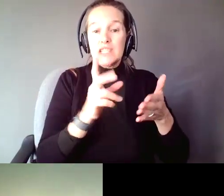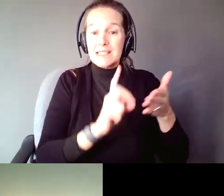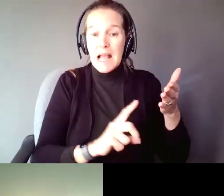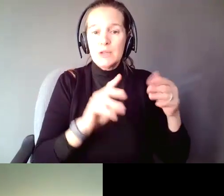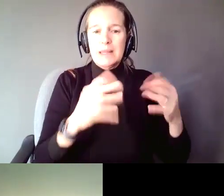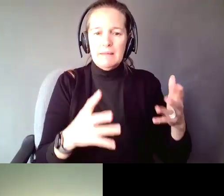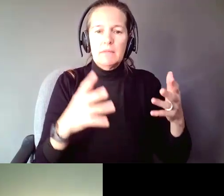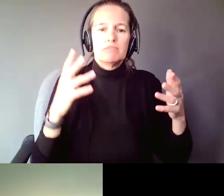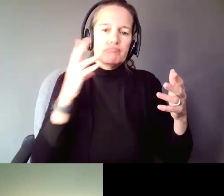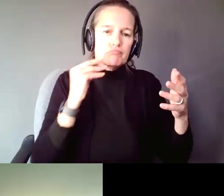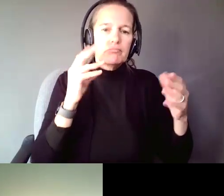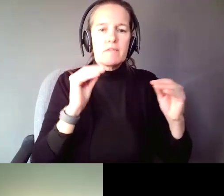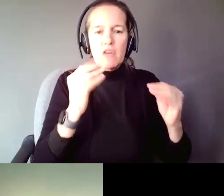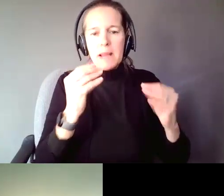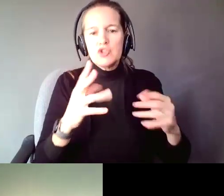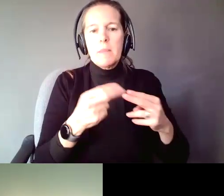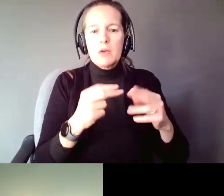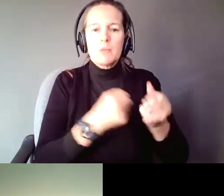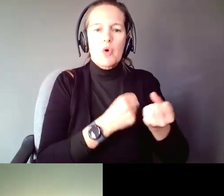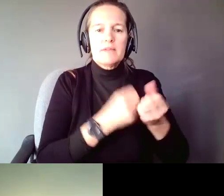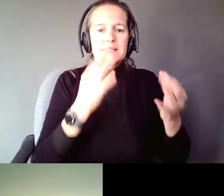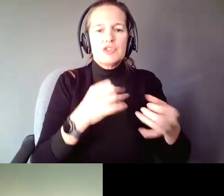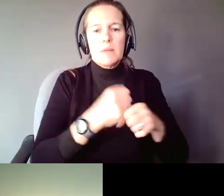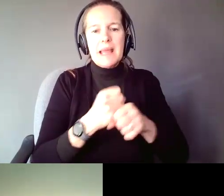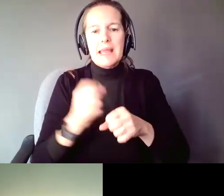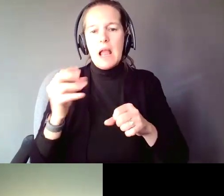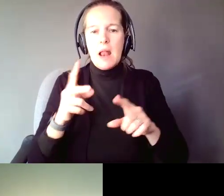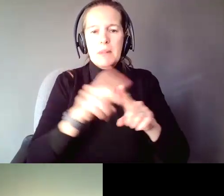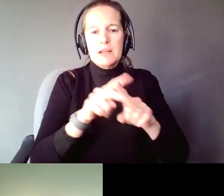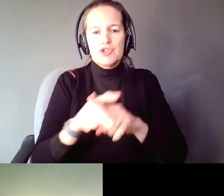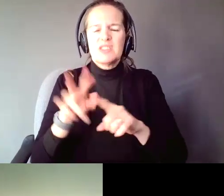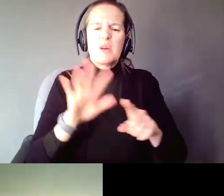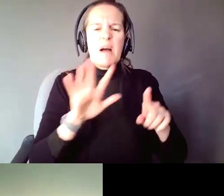on Supported Decision Making and applications of it. They are all about 5 to 7 pages long.